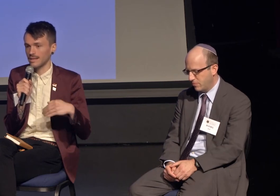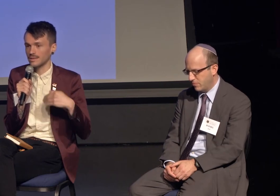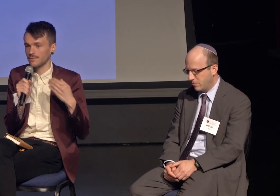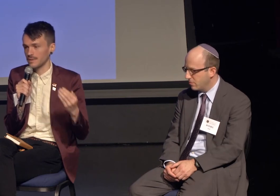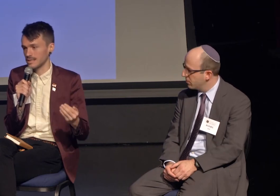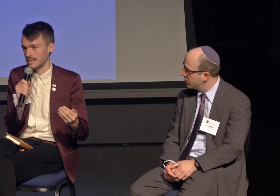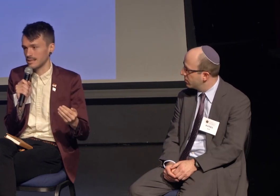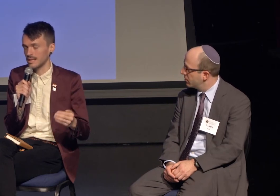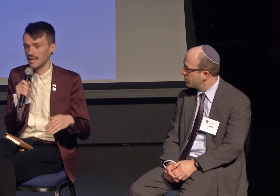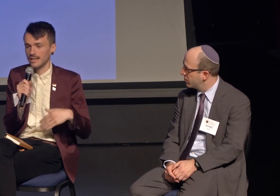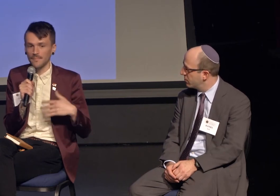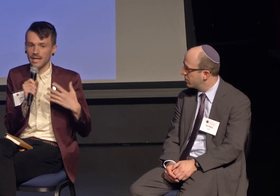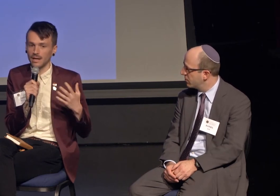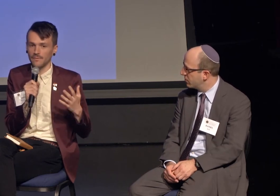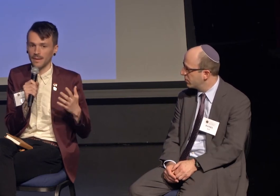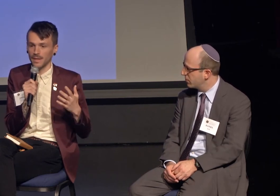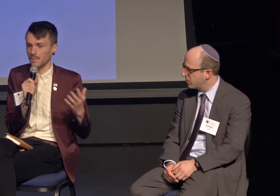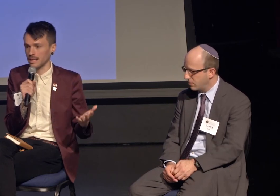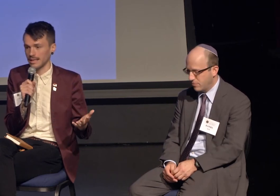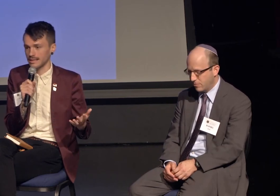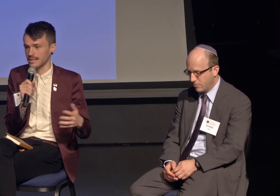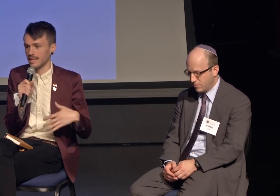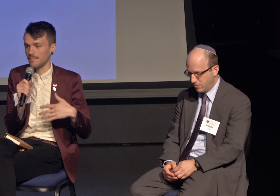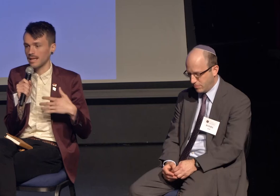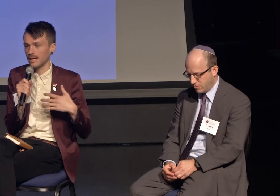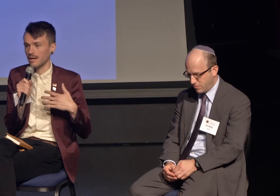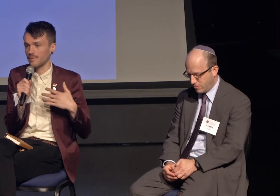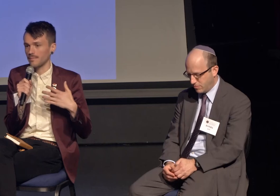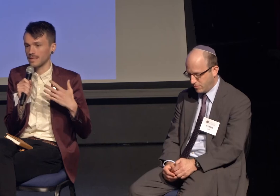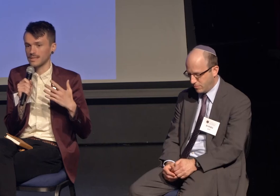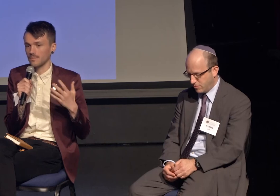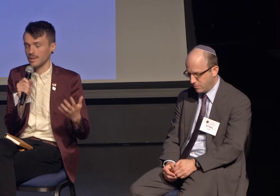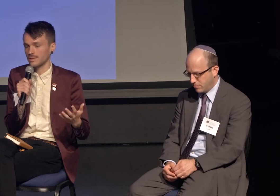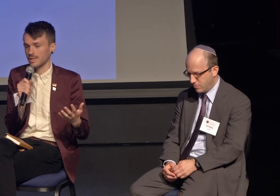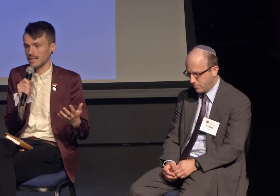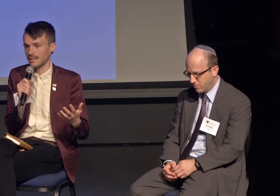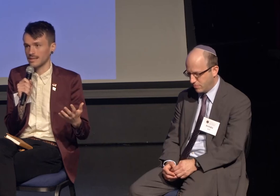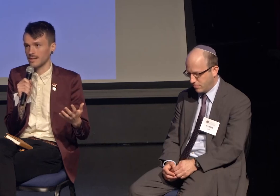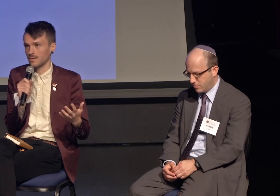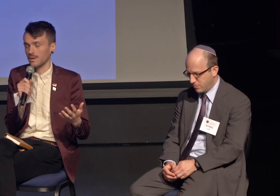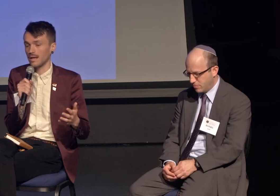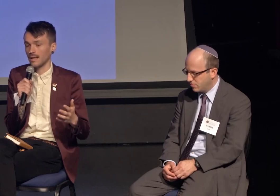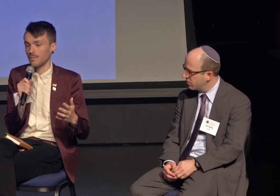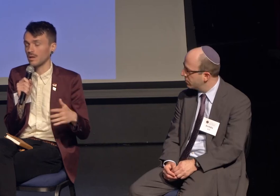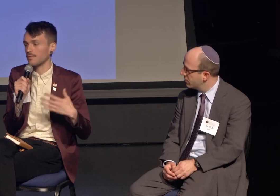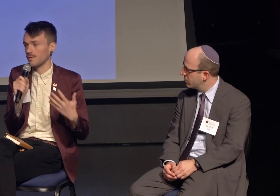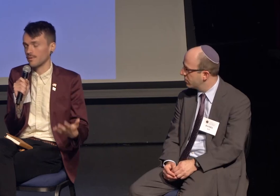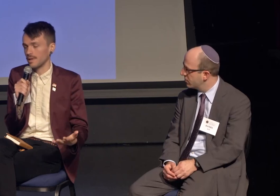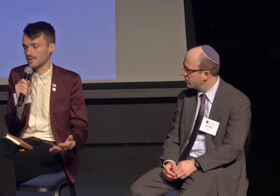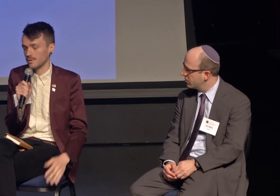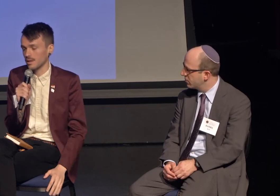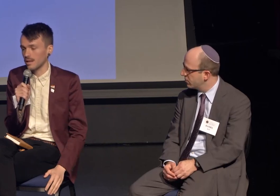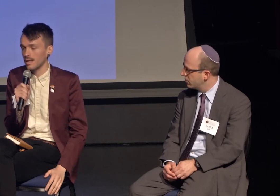that make our family what it is and make our family so rich and so wonderful for my children.